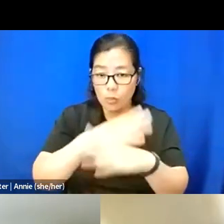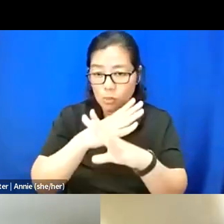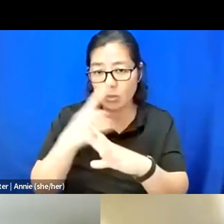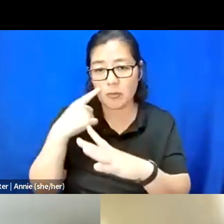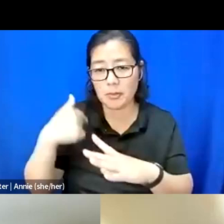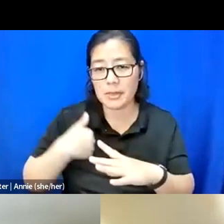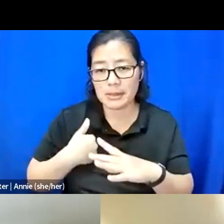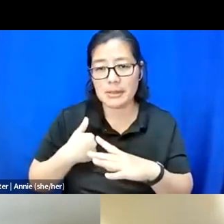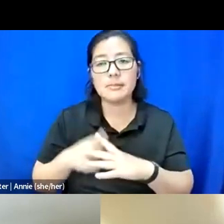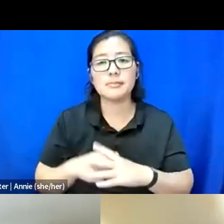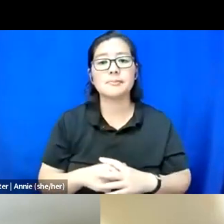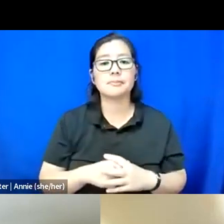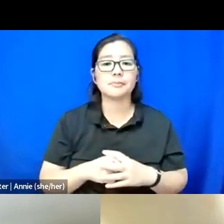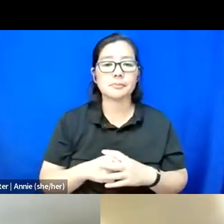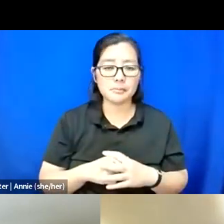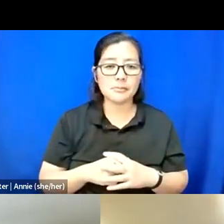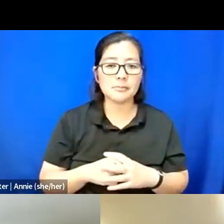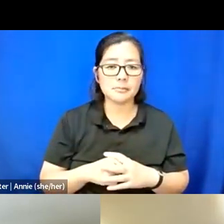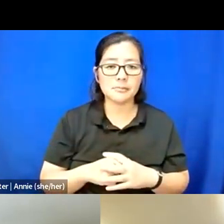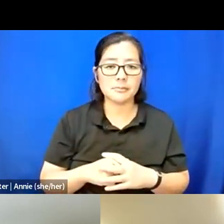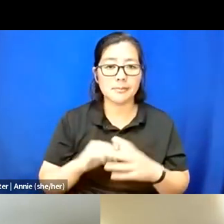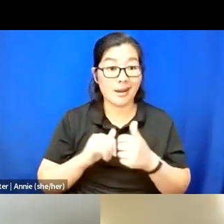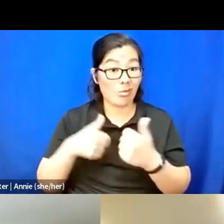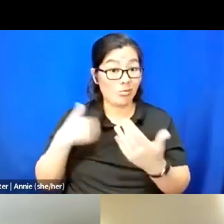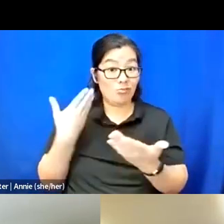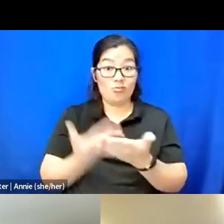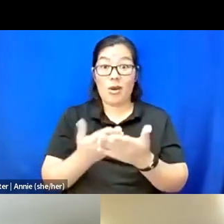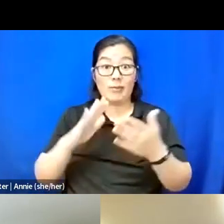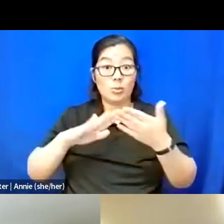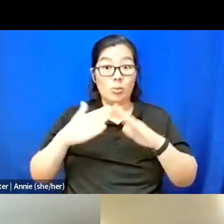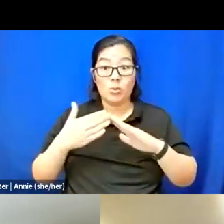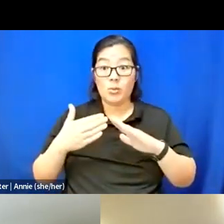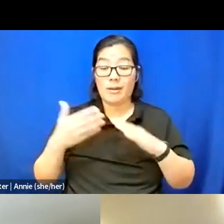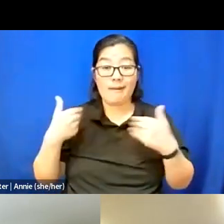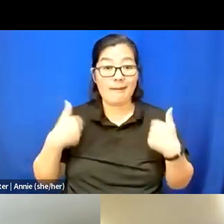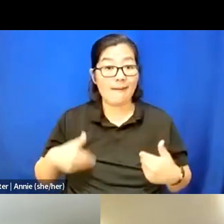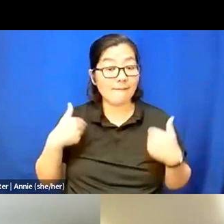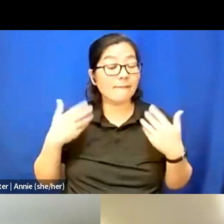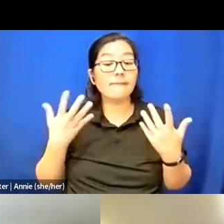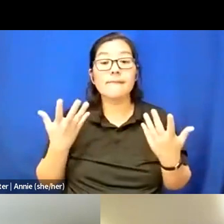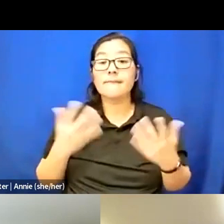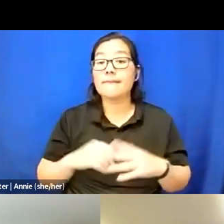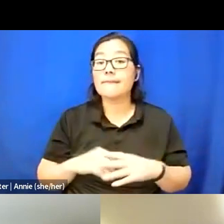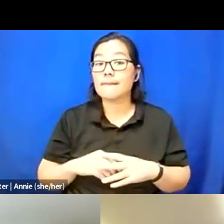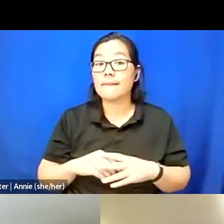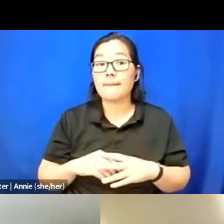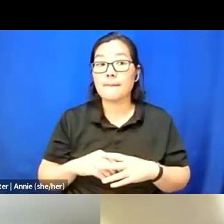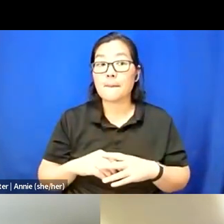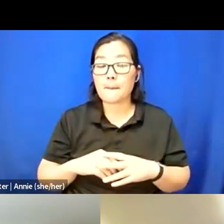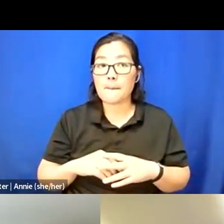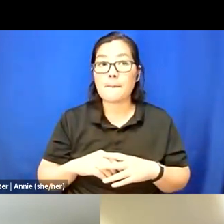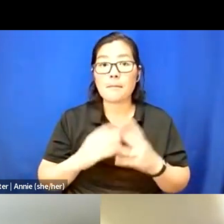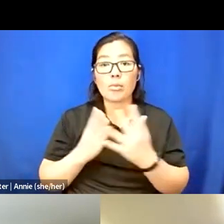How I came to the community that I do have is mostly through my partner Ebony.